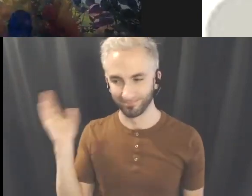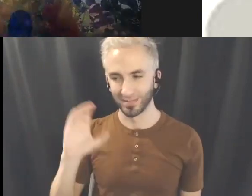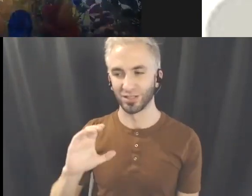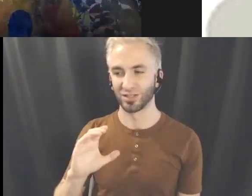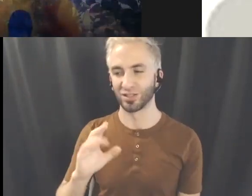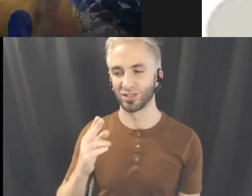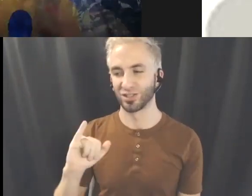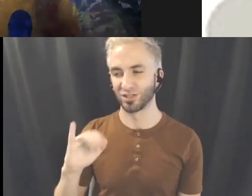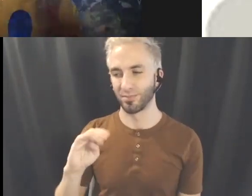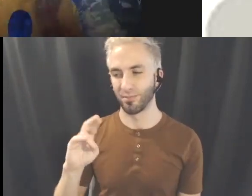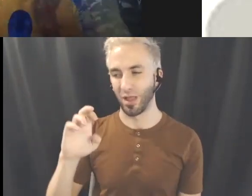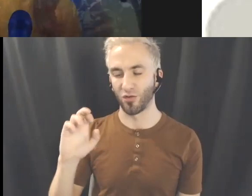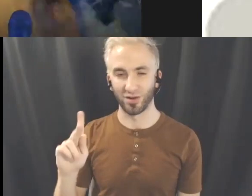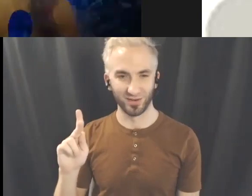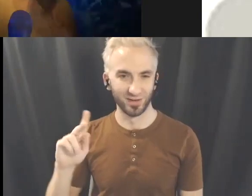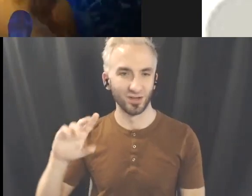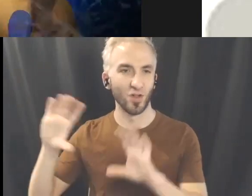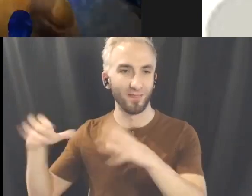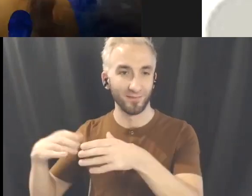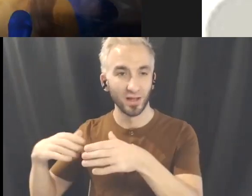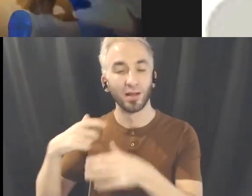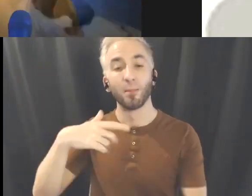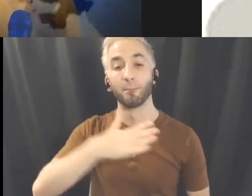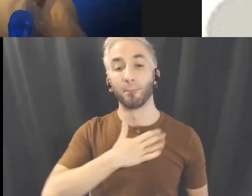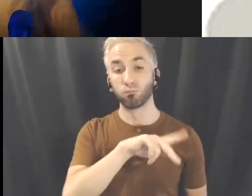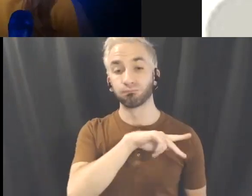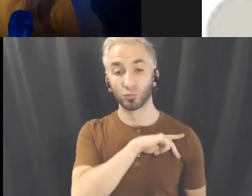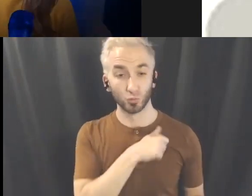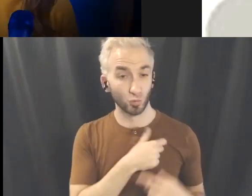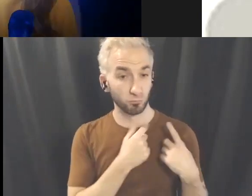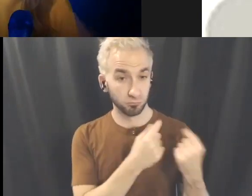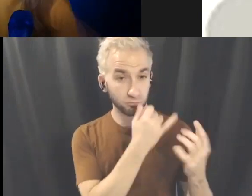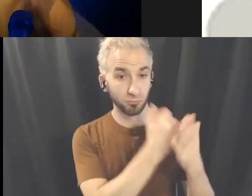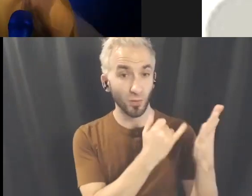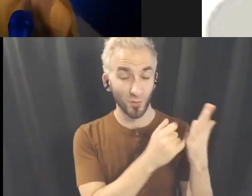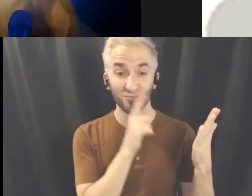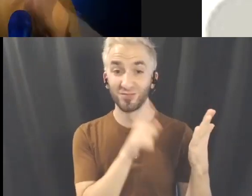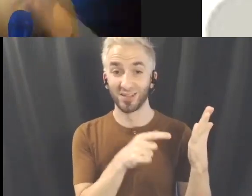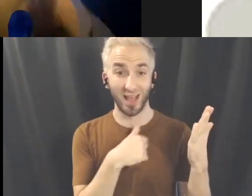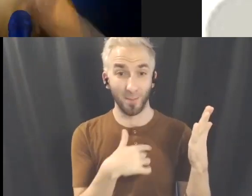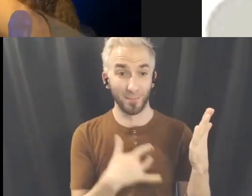Often when I'm engaging with my personal practice, I don't know what I'm going to create it takes